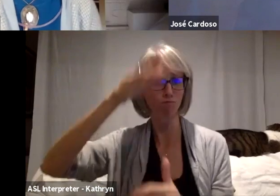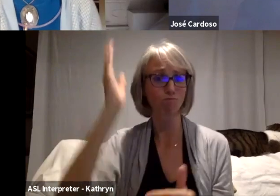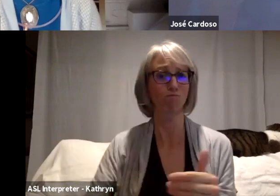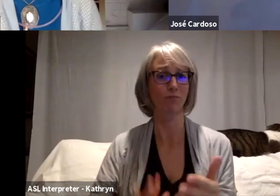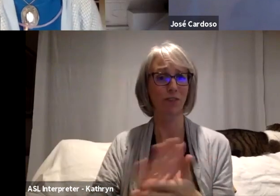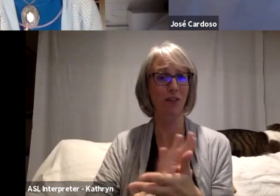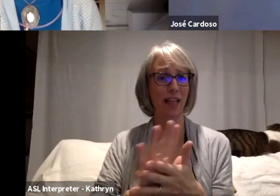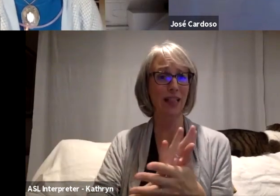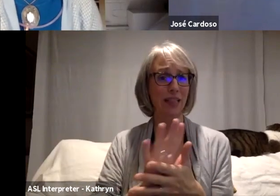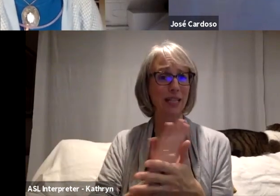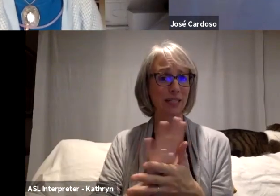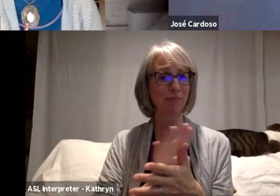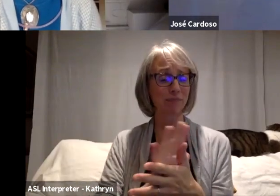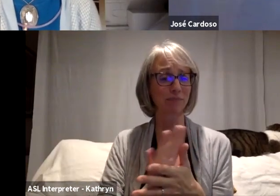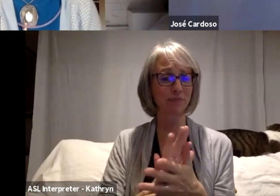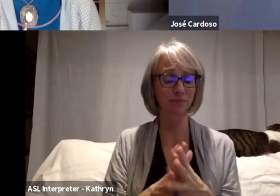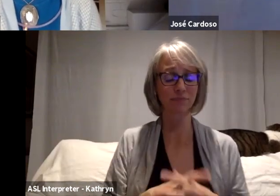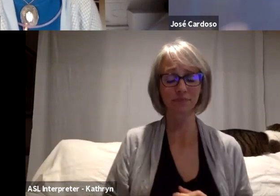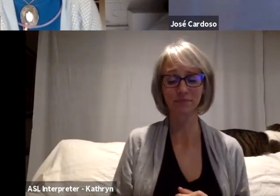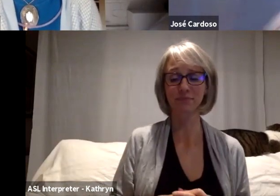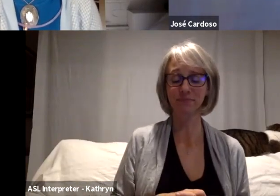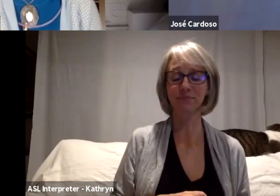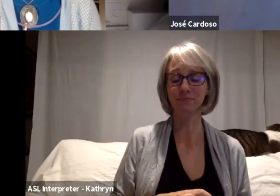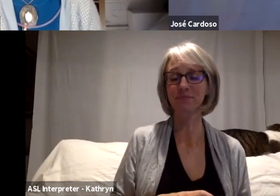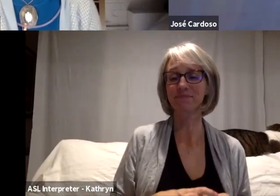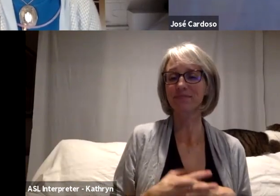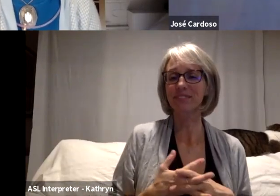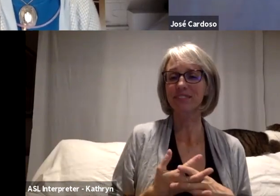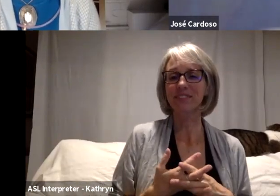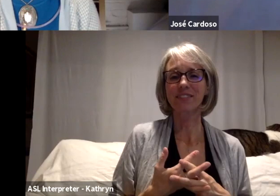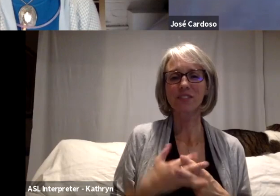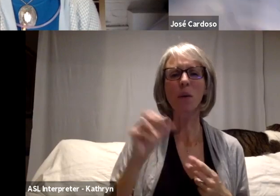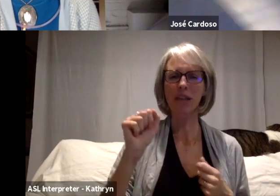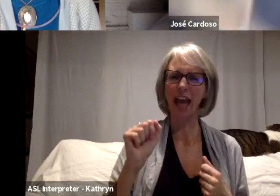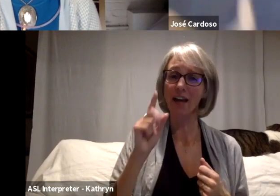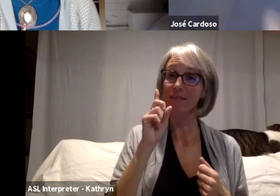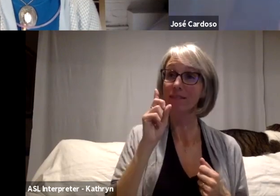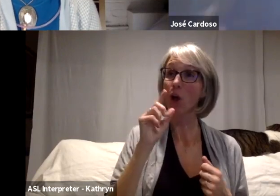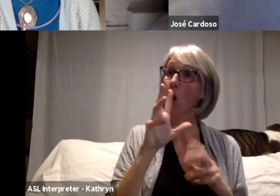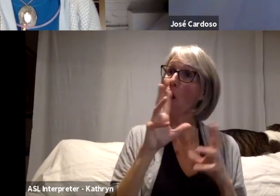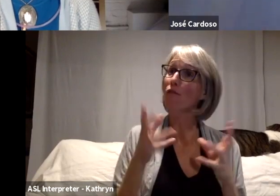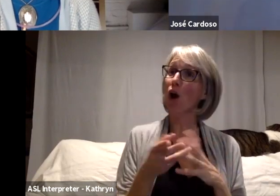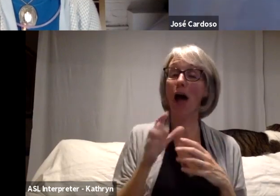So there is a feel like of some work done, but a new beginning as well.